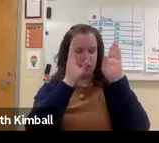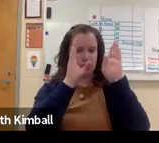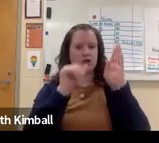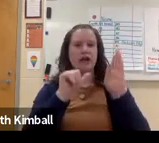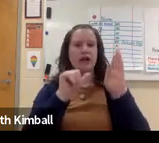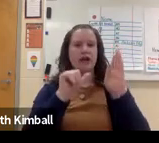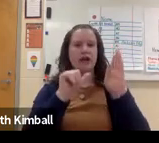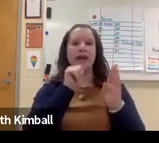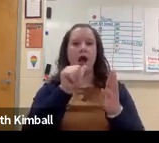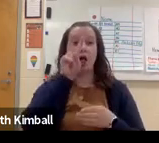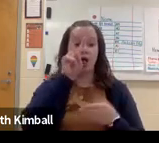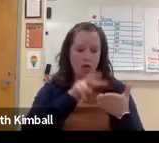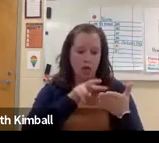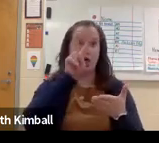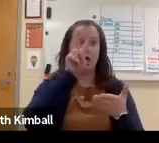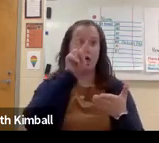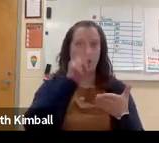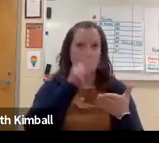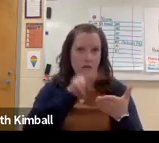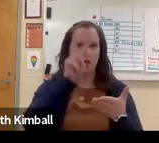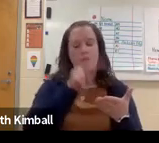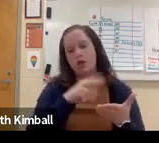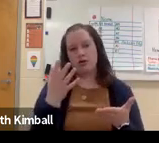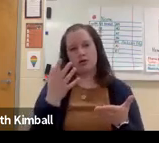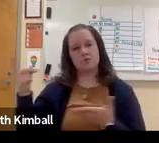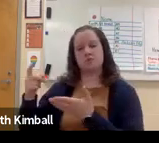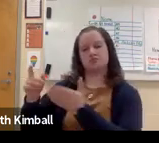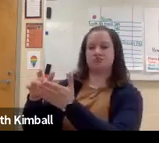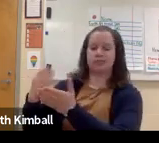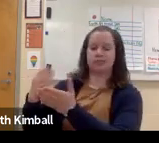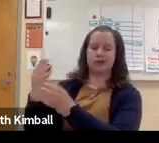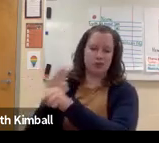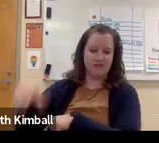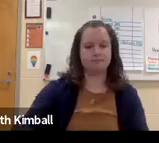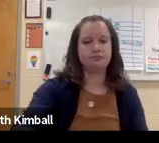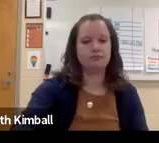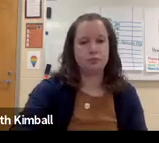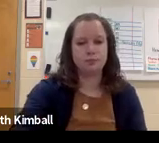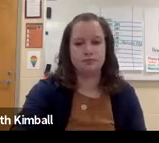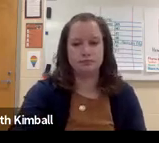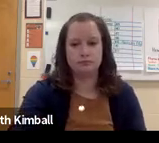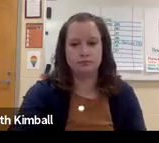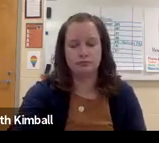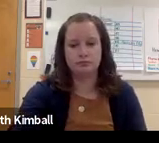able to keep their eyes on the interpreter. Because oftentimes, if they're looking at the interpreter and then looking down to write notes,